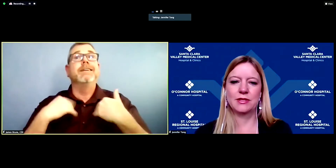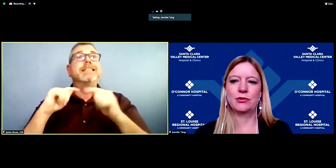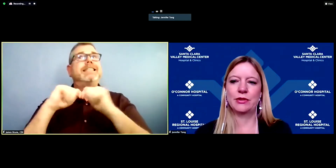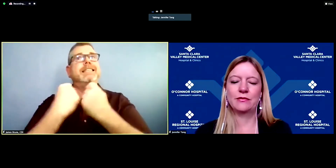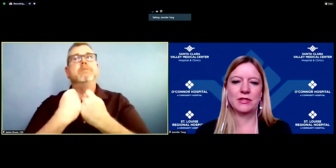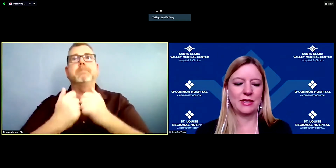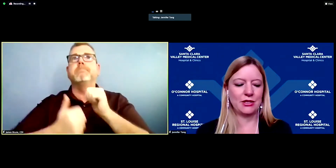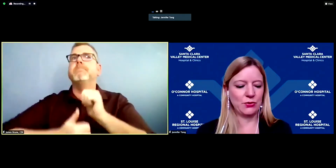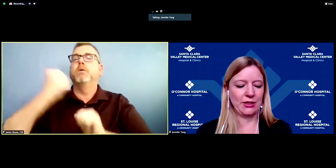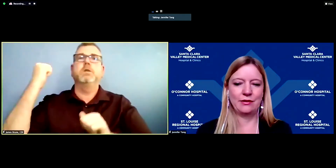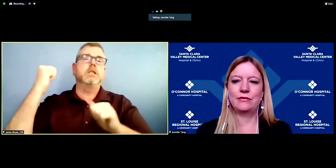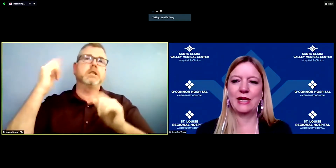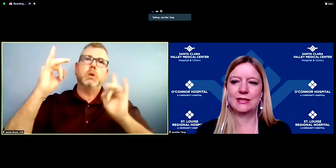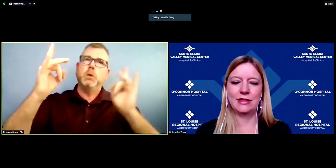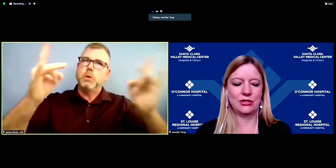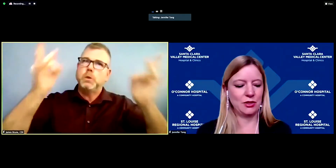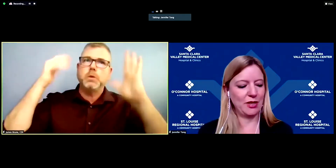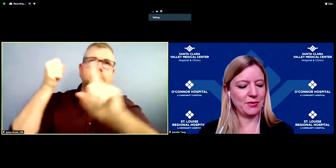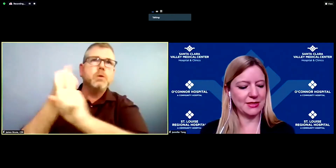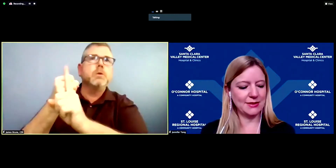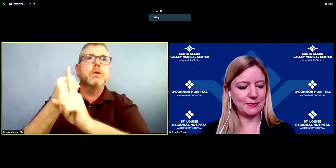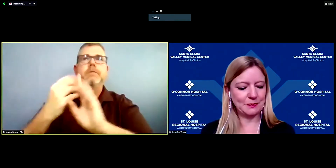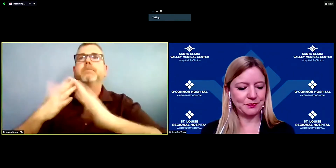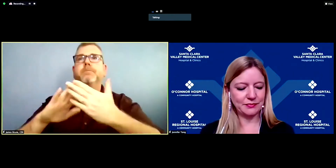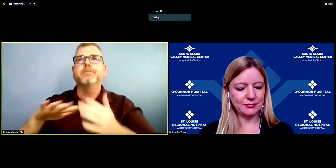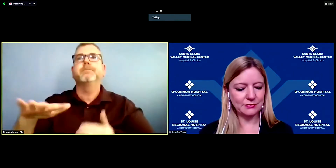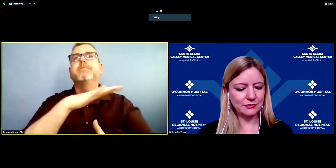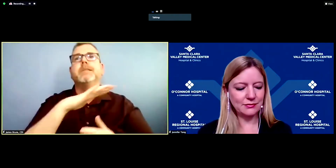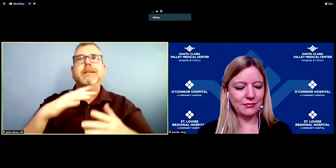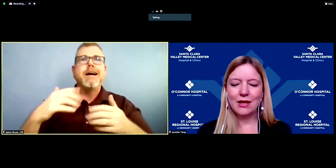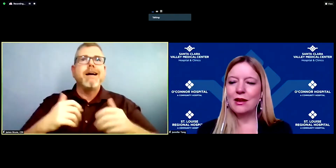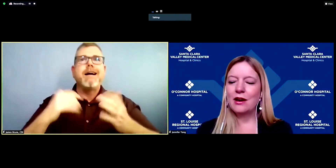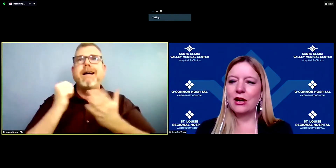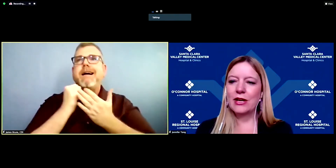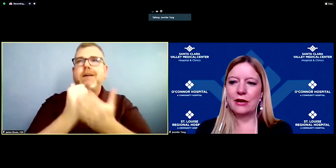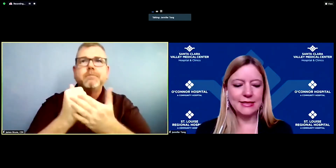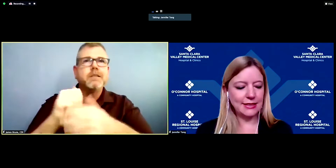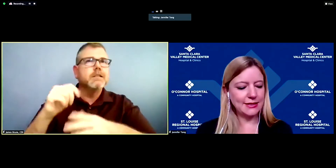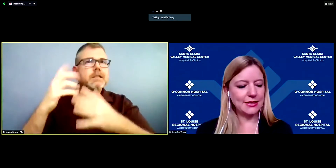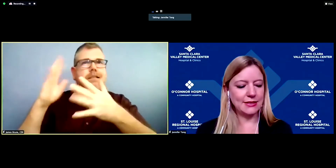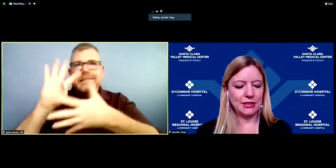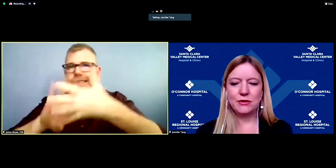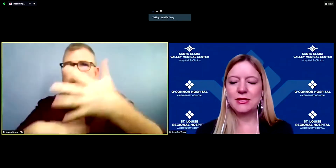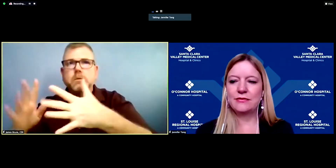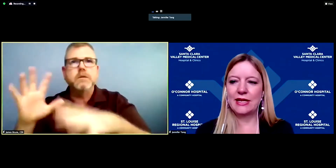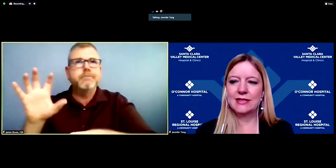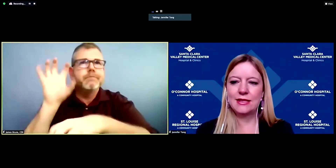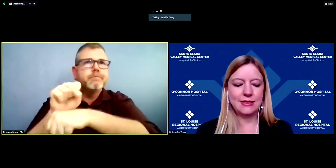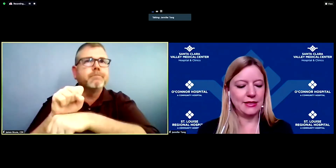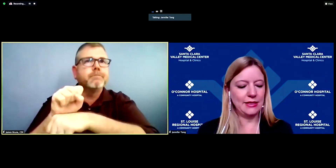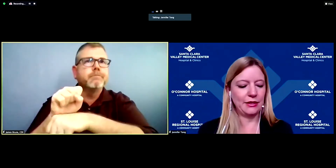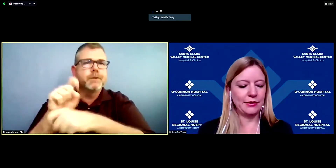support for scheduling vaccination appointments. Our county sites continue to vaccinate any health